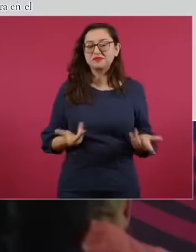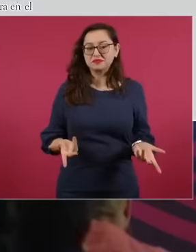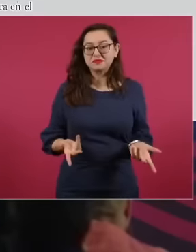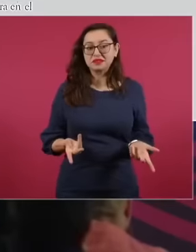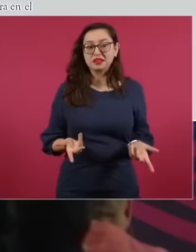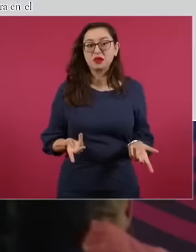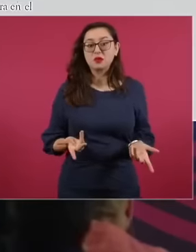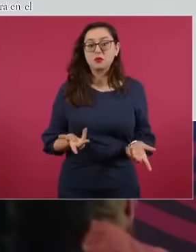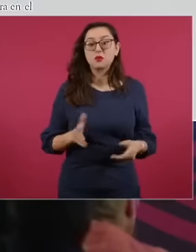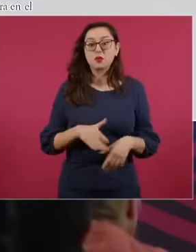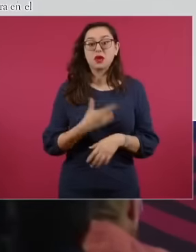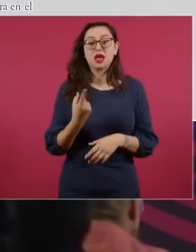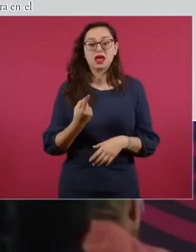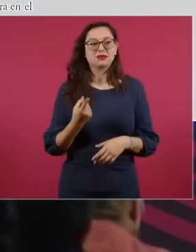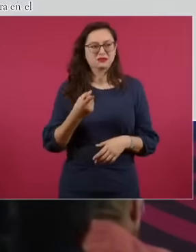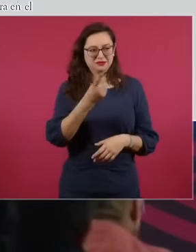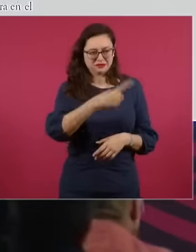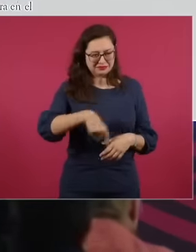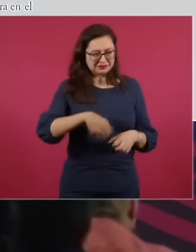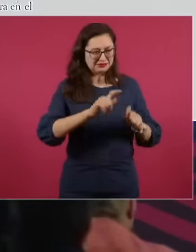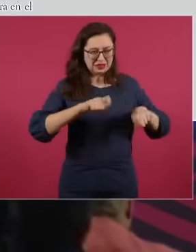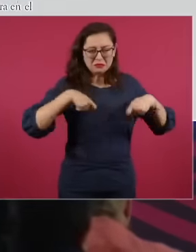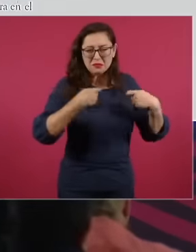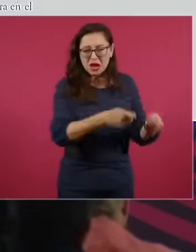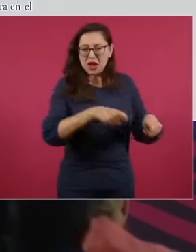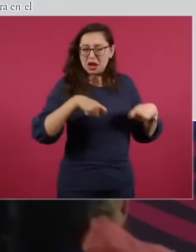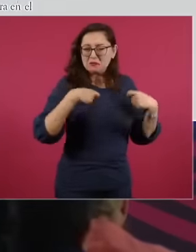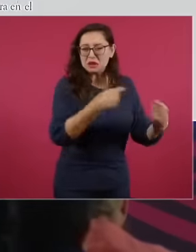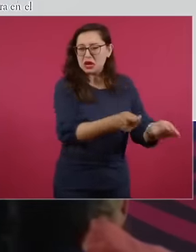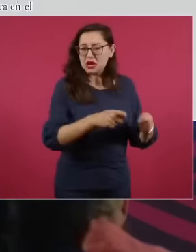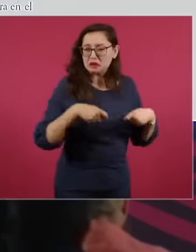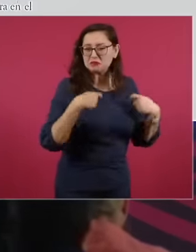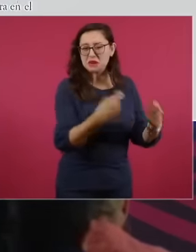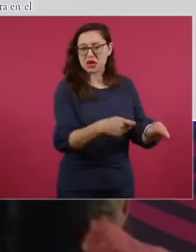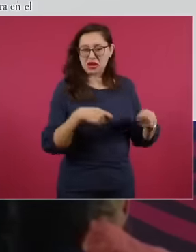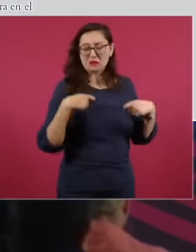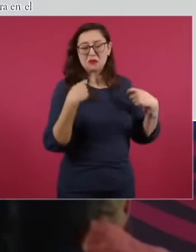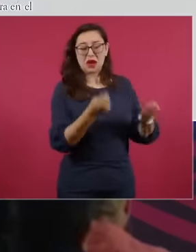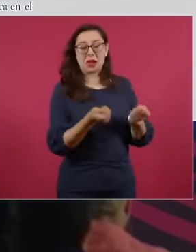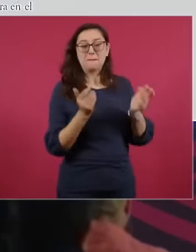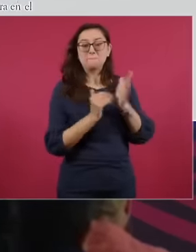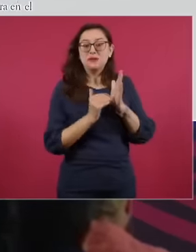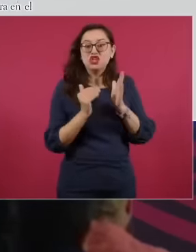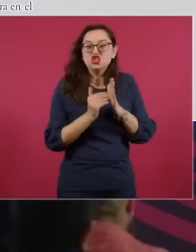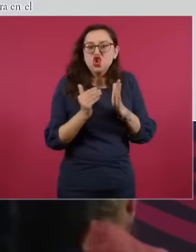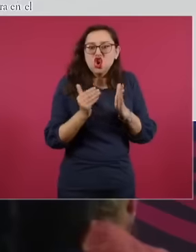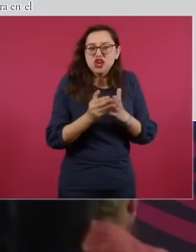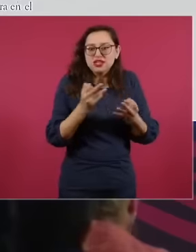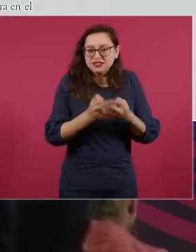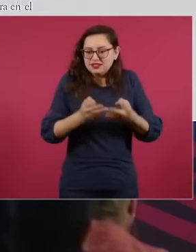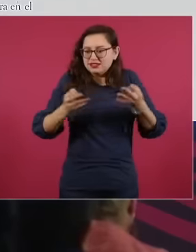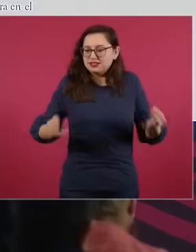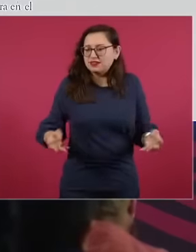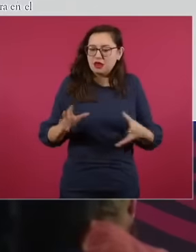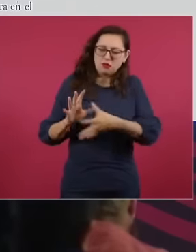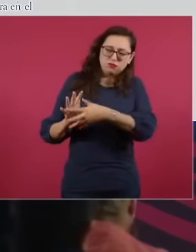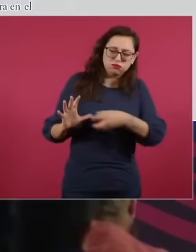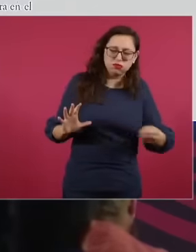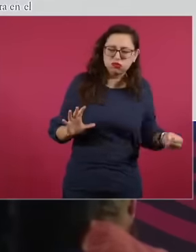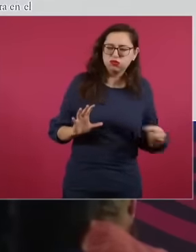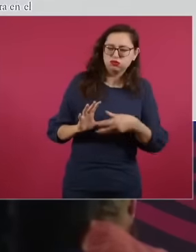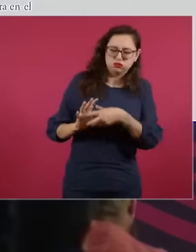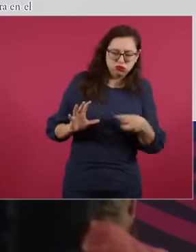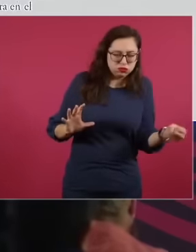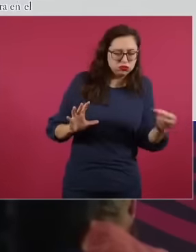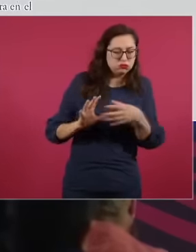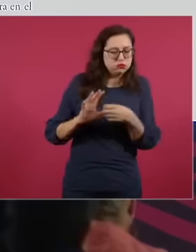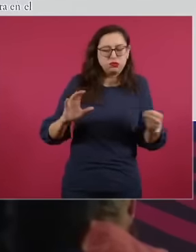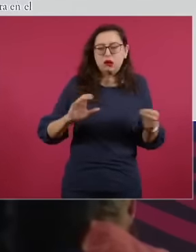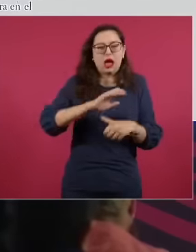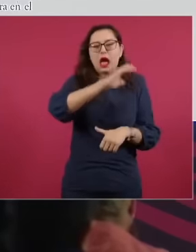When are they going to finish when would they finish exploiting 90 million hectares in